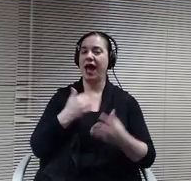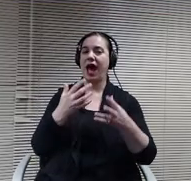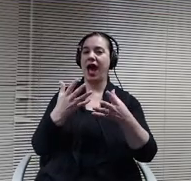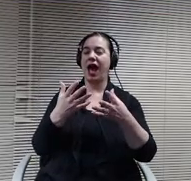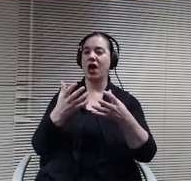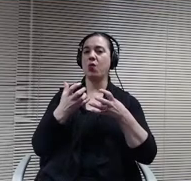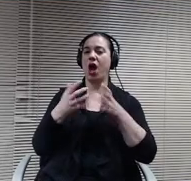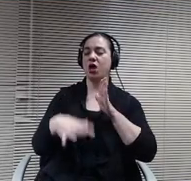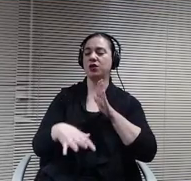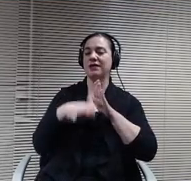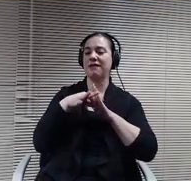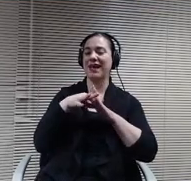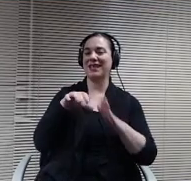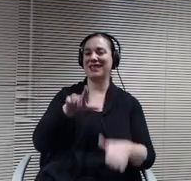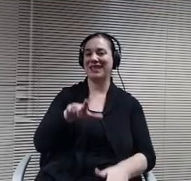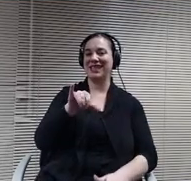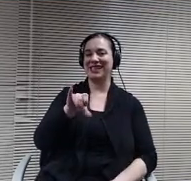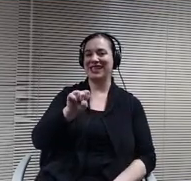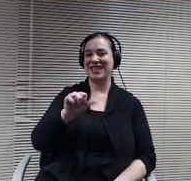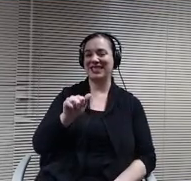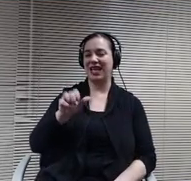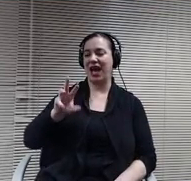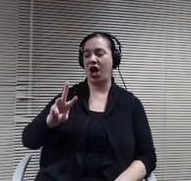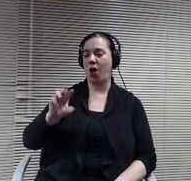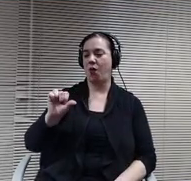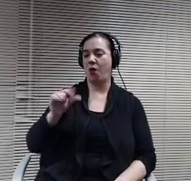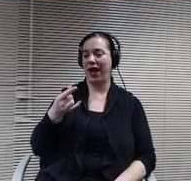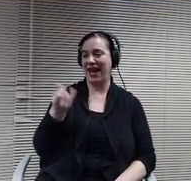Brings vast experience with the district.